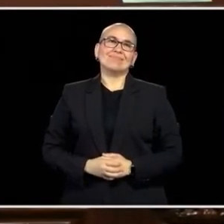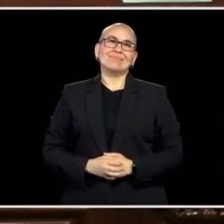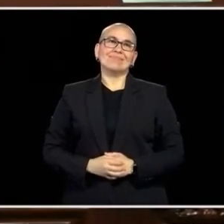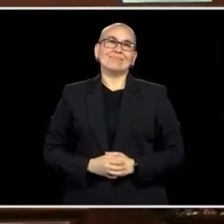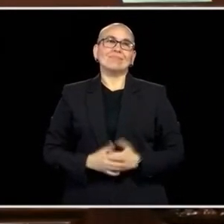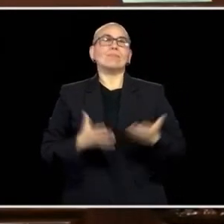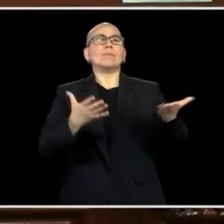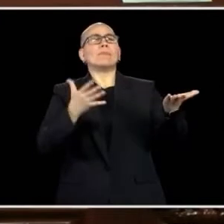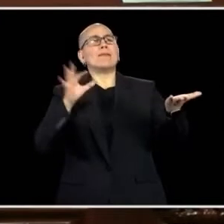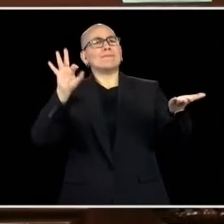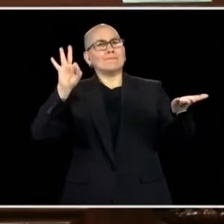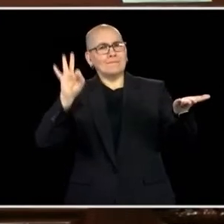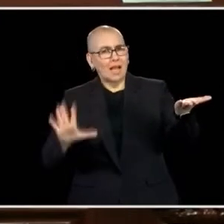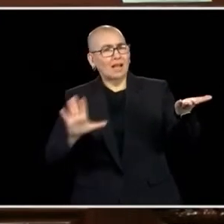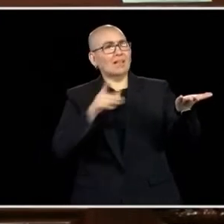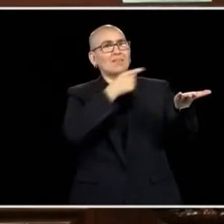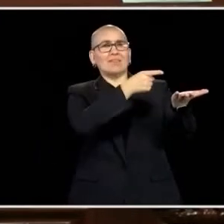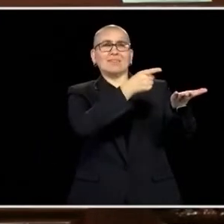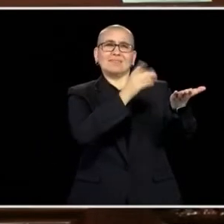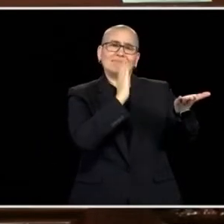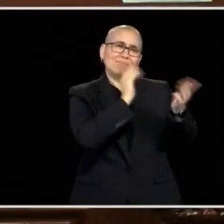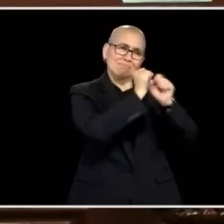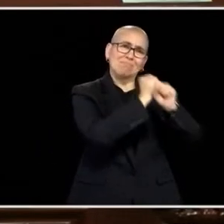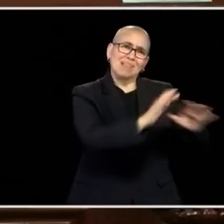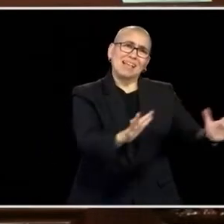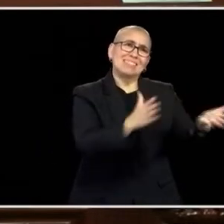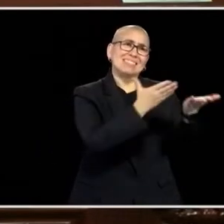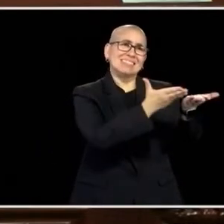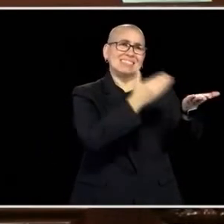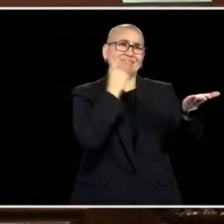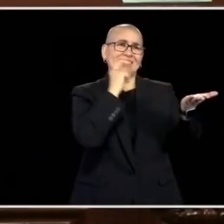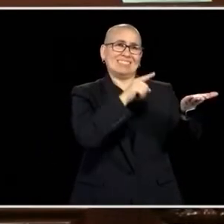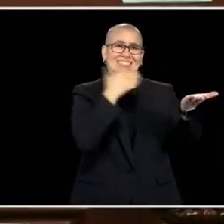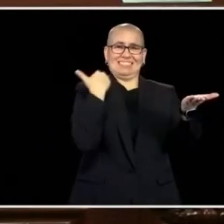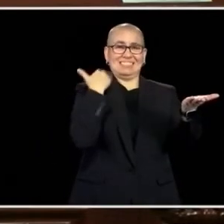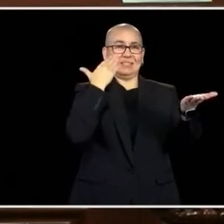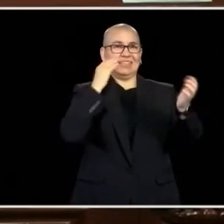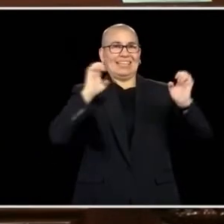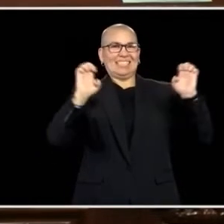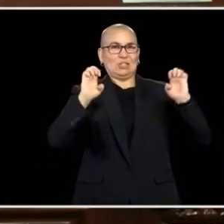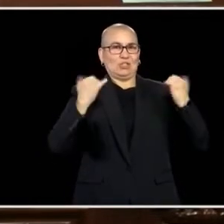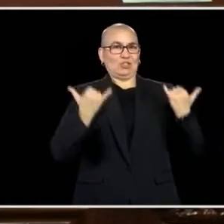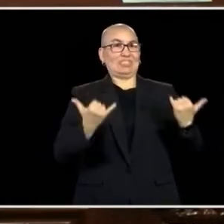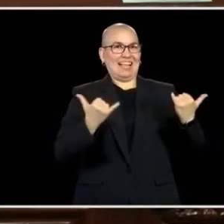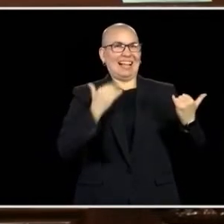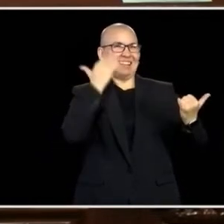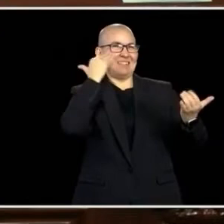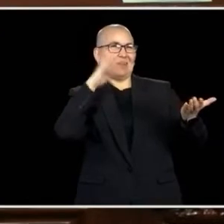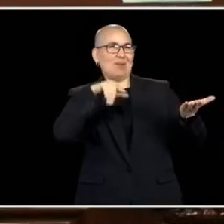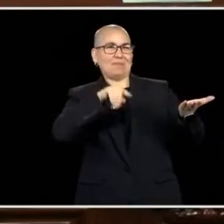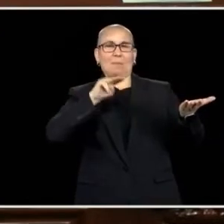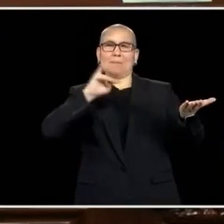FATHER IVAN, BLESSED EASTER, AND KNOW THAT THE STATE OF MINNESOTA STANDS UNITED WITH THE PEOPLE OF UKRAINE.